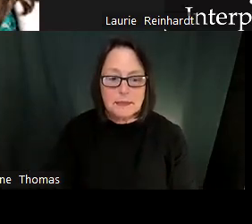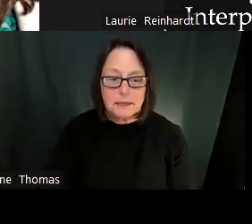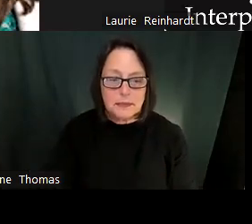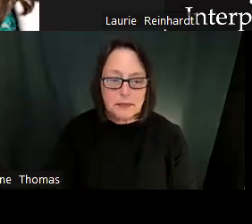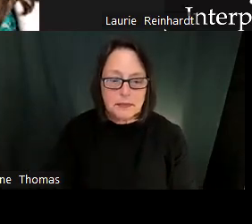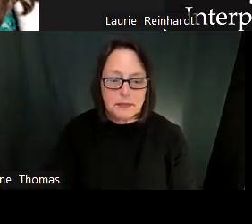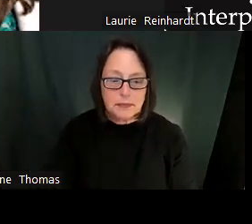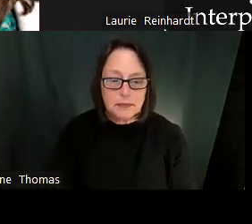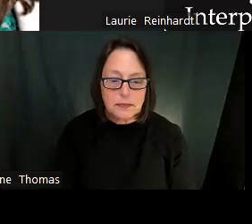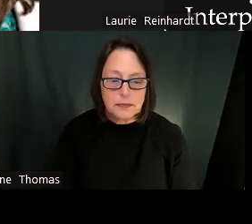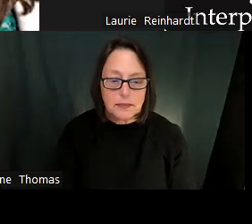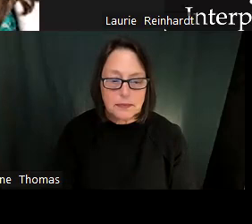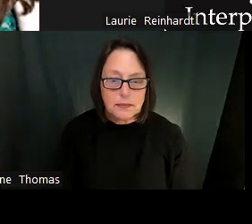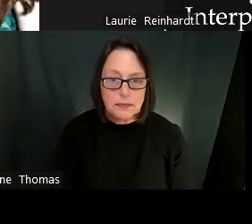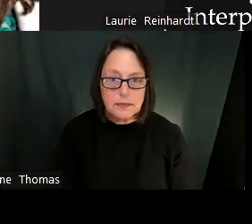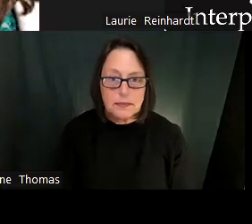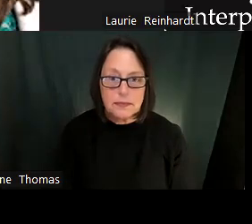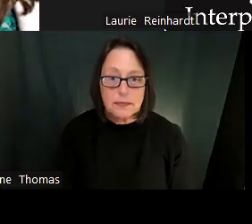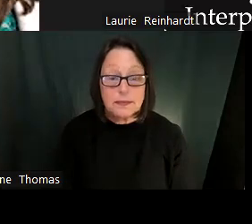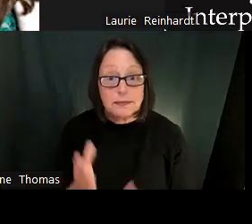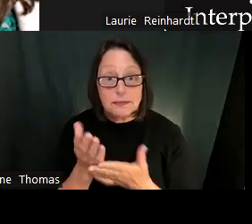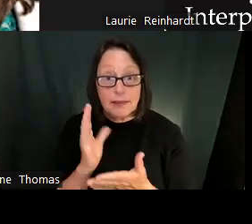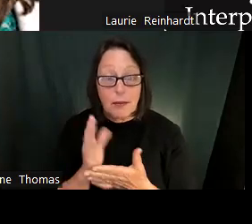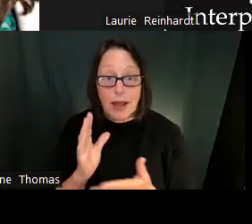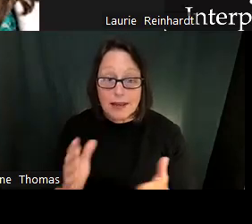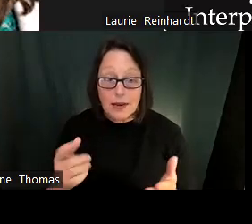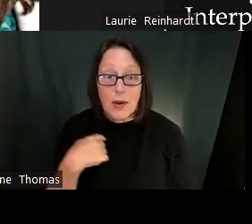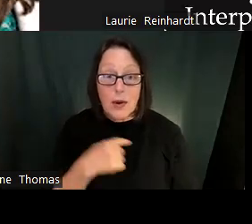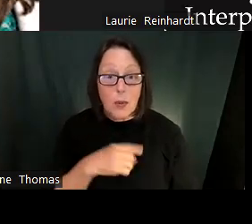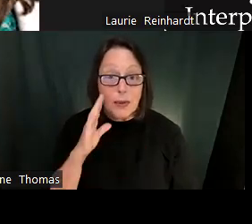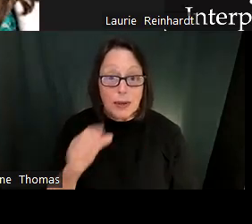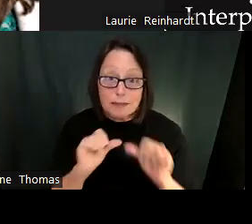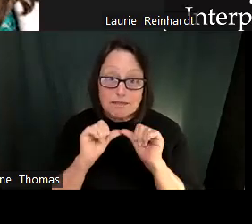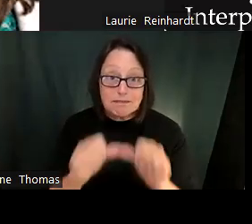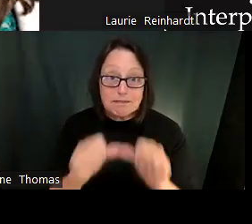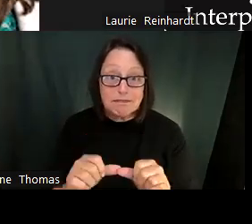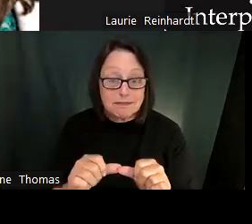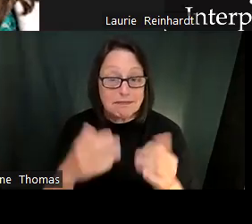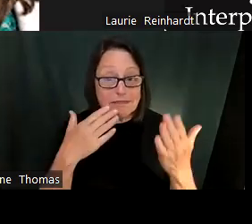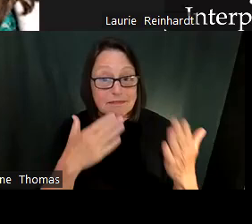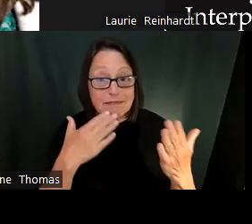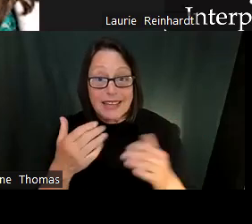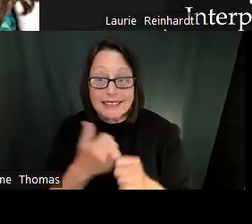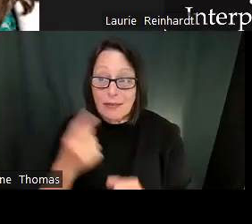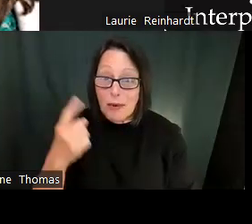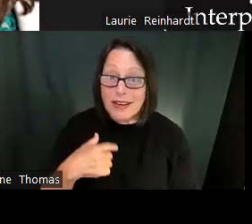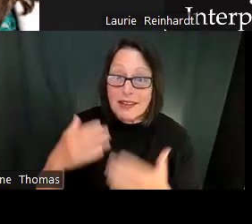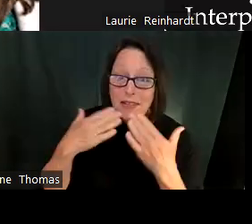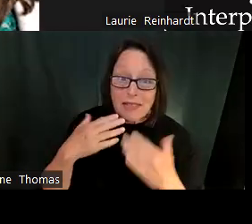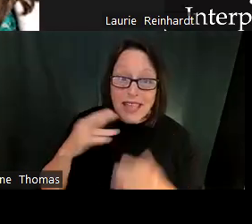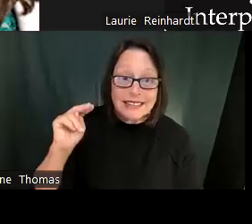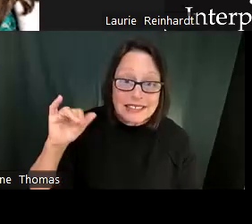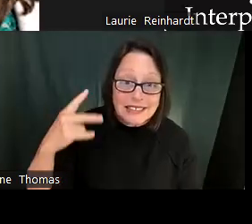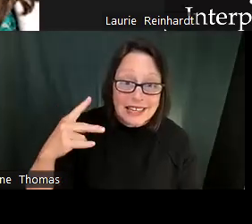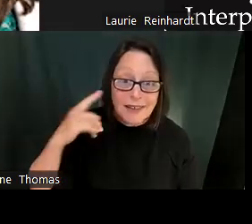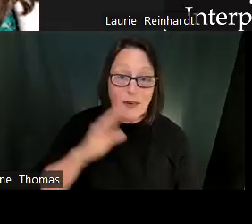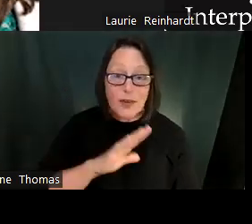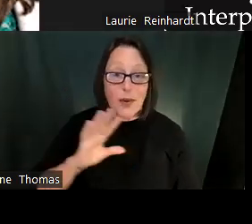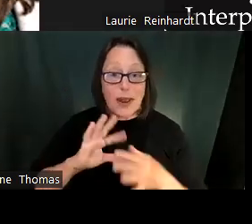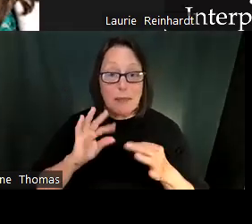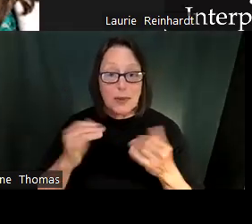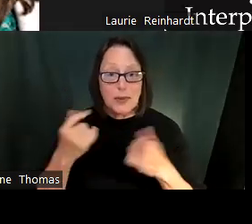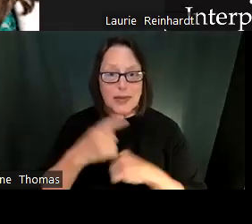Yes. We agree.